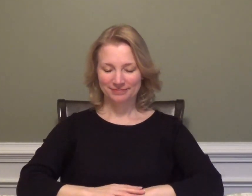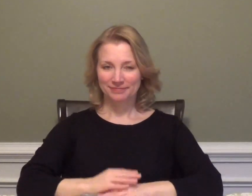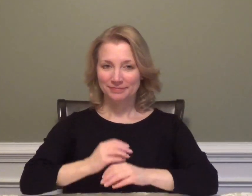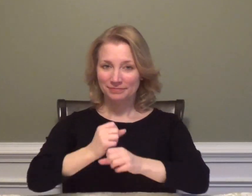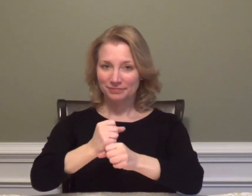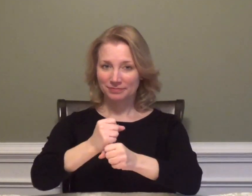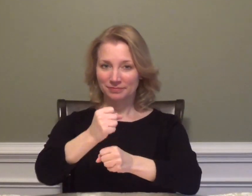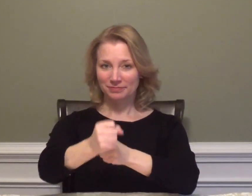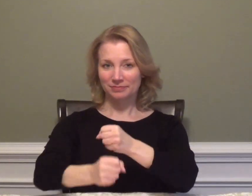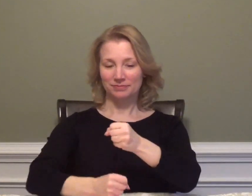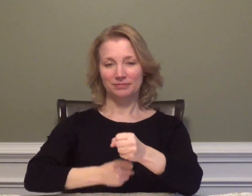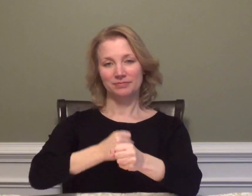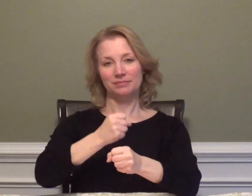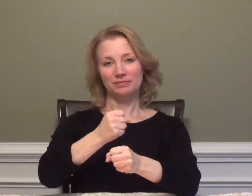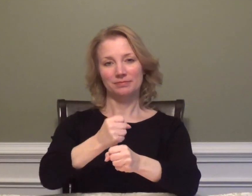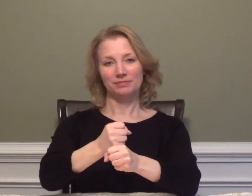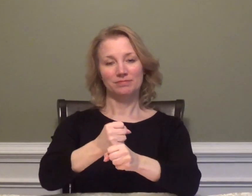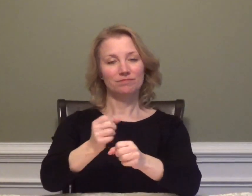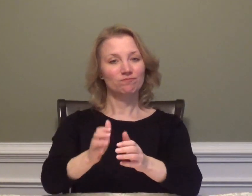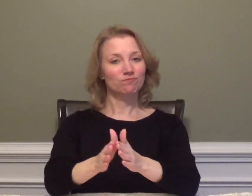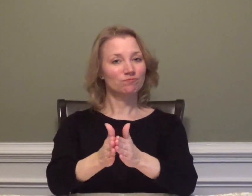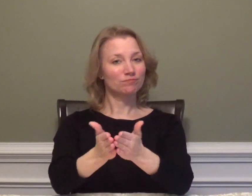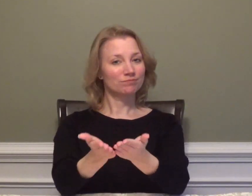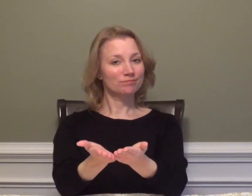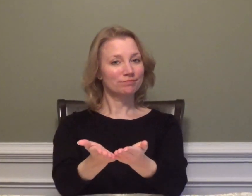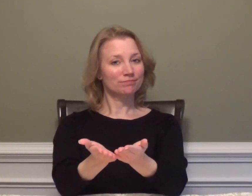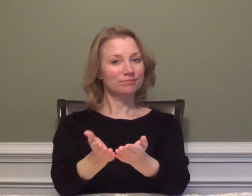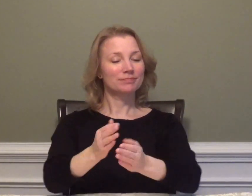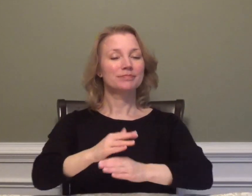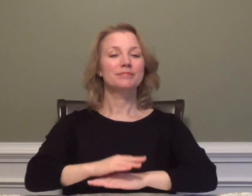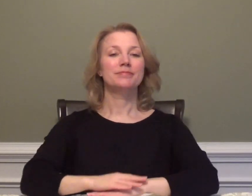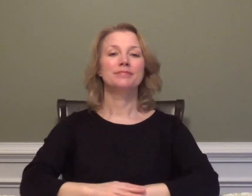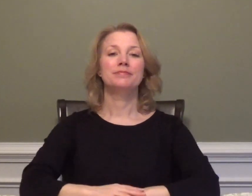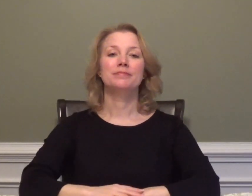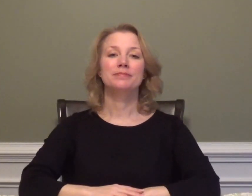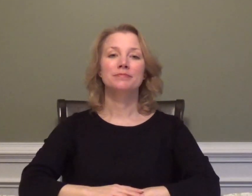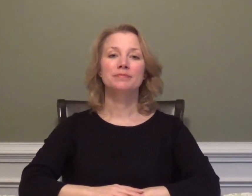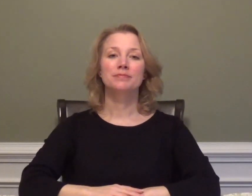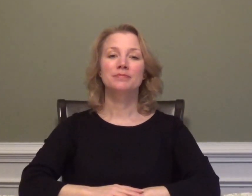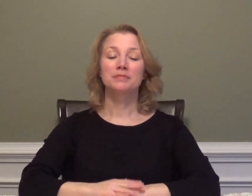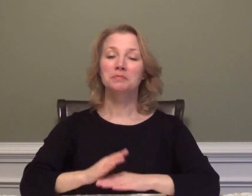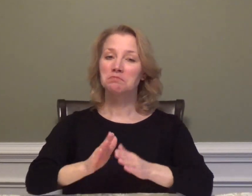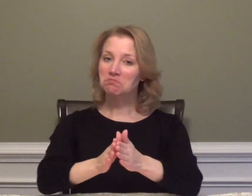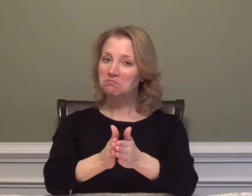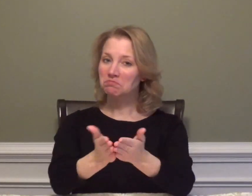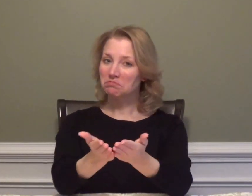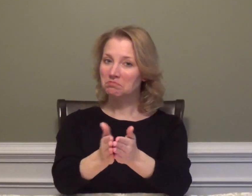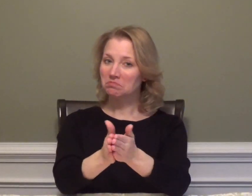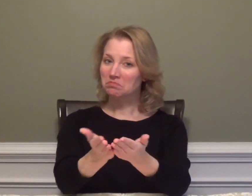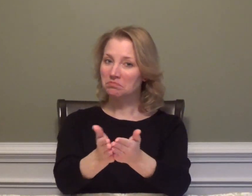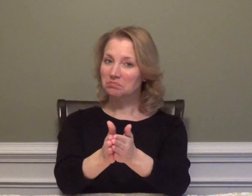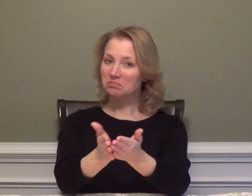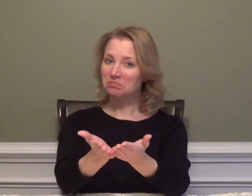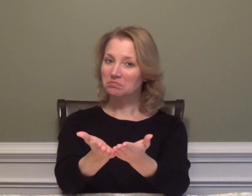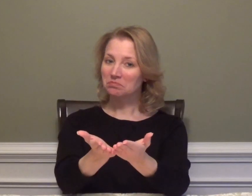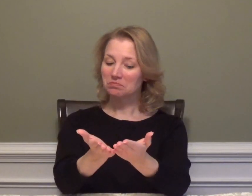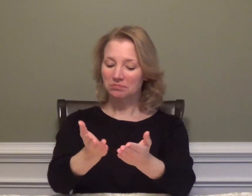YEARBOOK LITERATURE